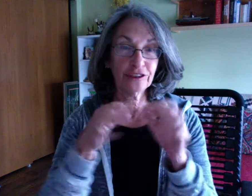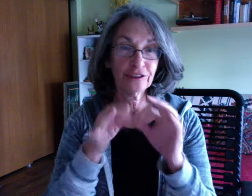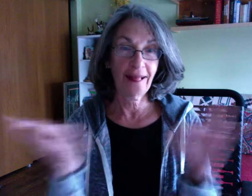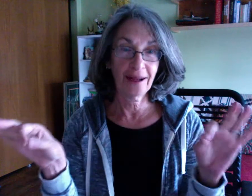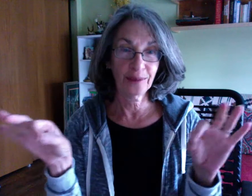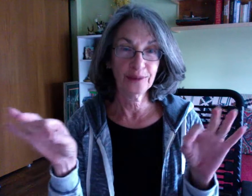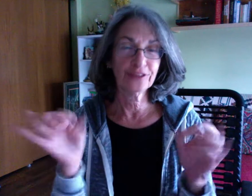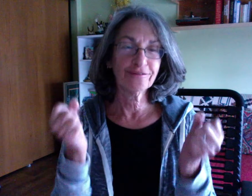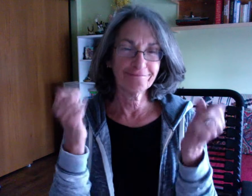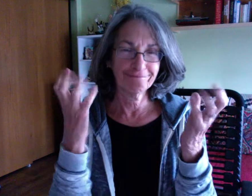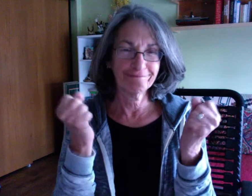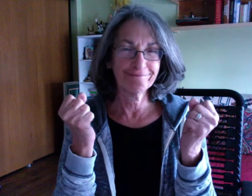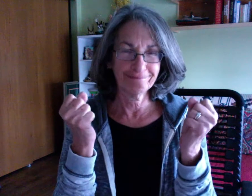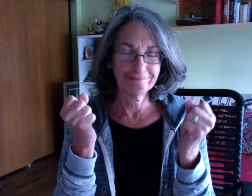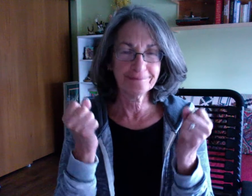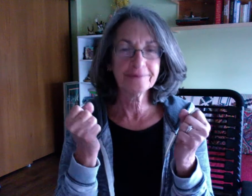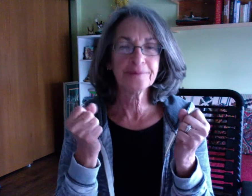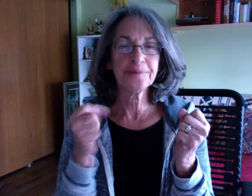My first language was sign language